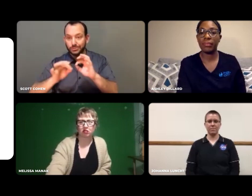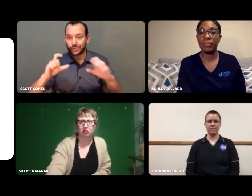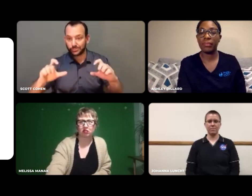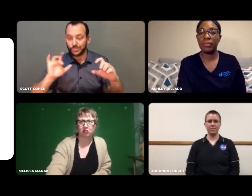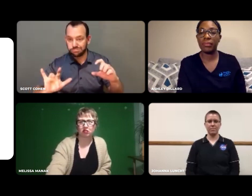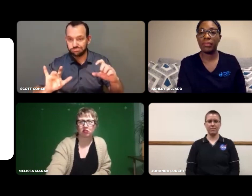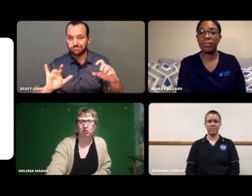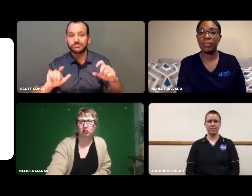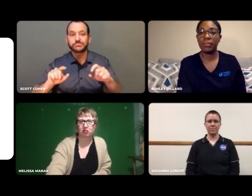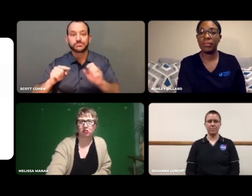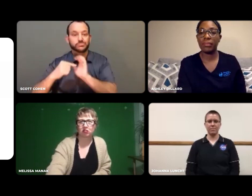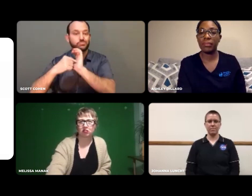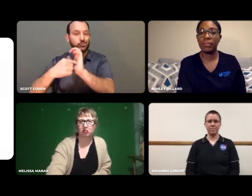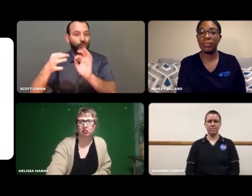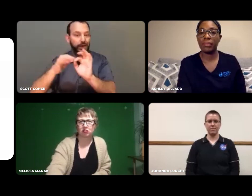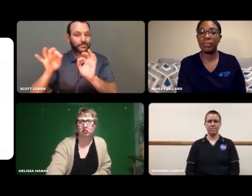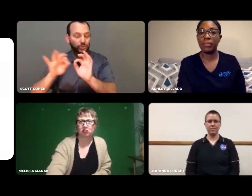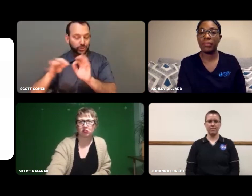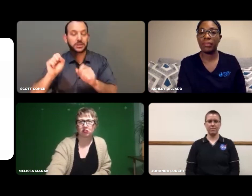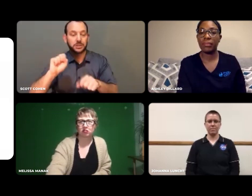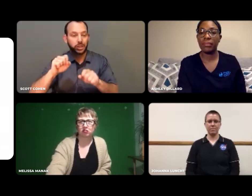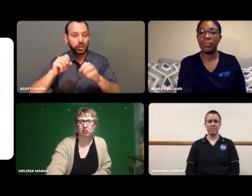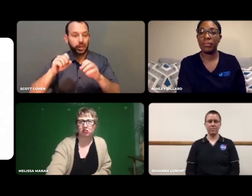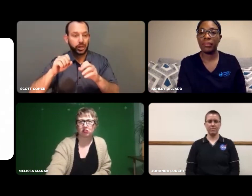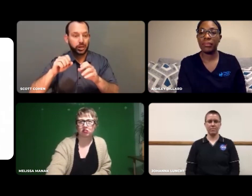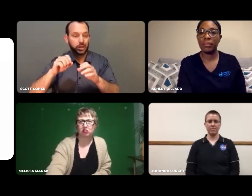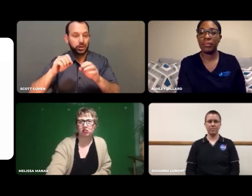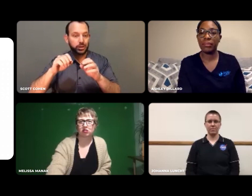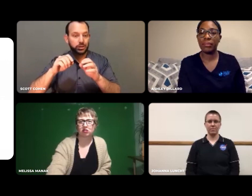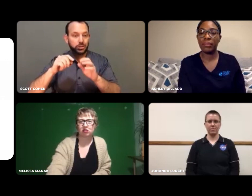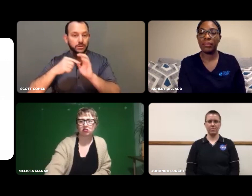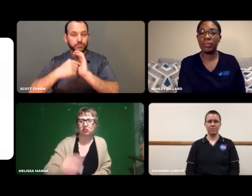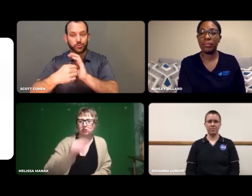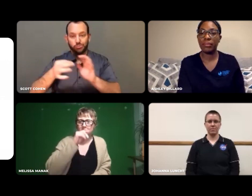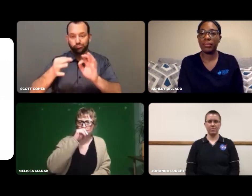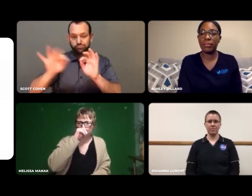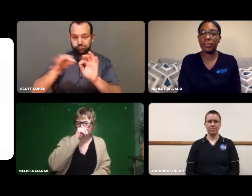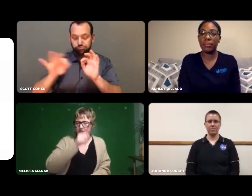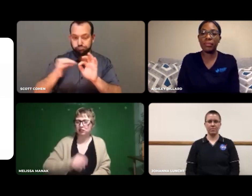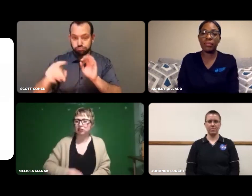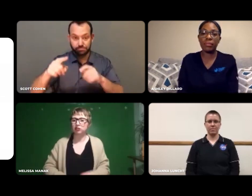Once you click on that, it'll open a menu offering you to show subtitles.